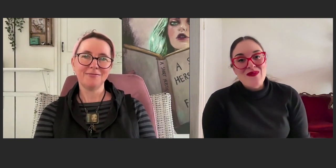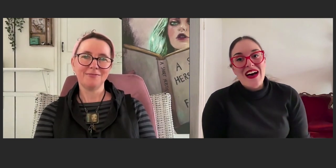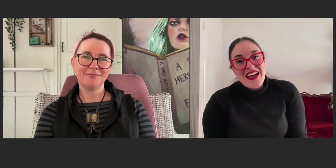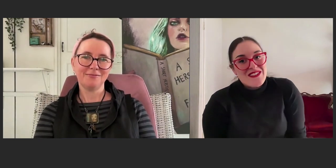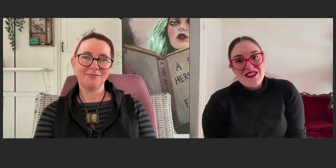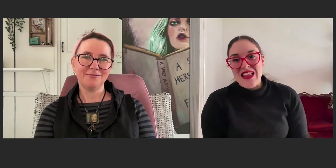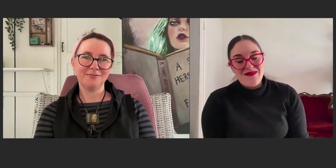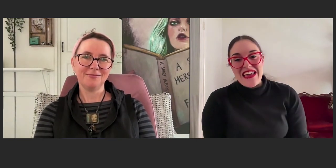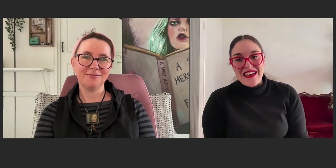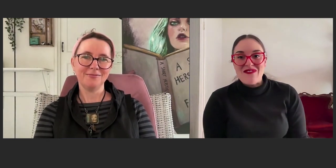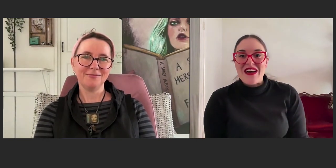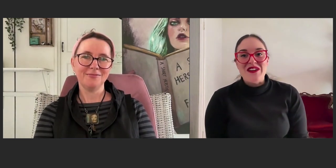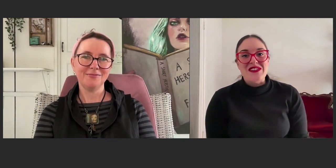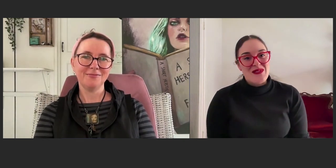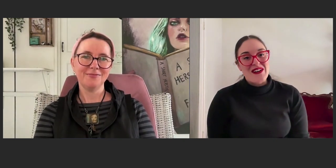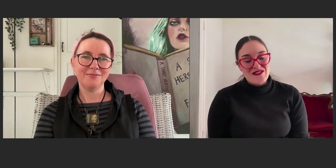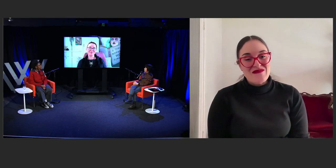but I do like making it on my own as well.